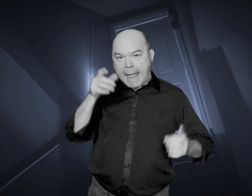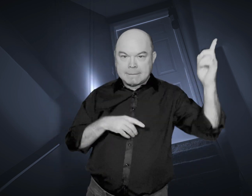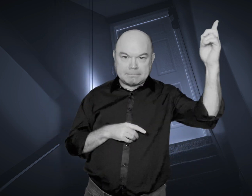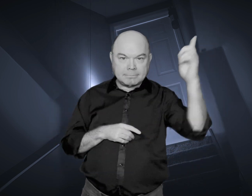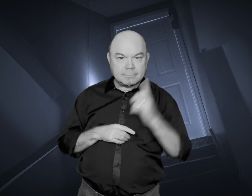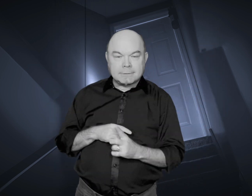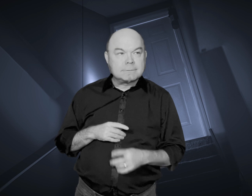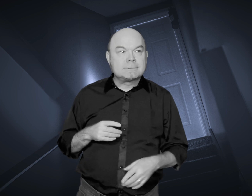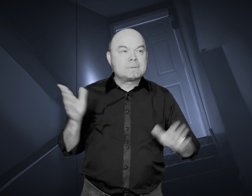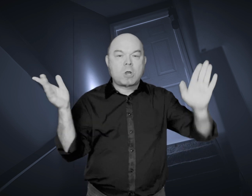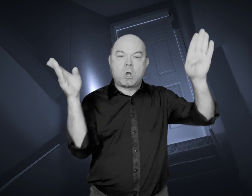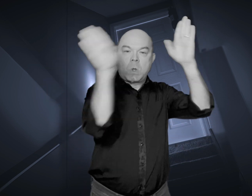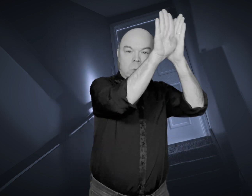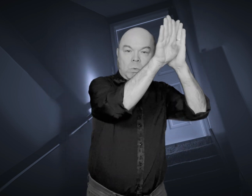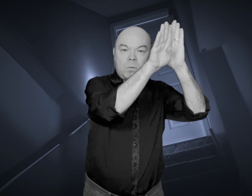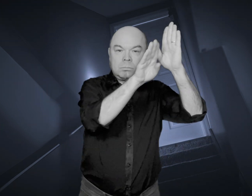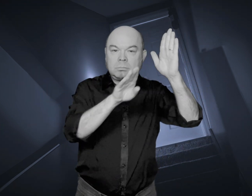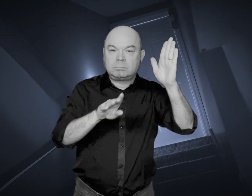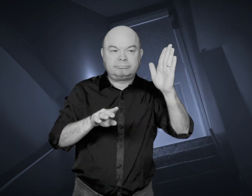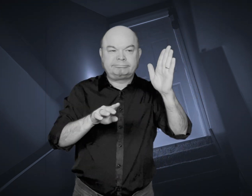she told them, “Okay, Mom and Dad, I’m leaving,” but secretly planned to return.